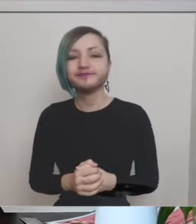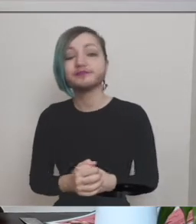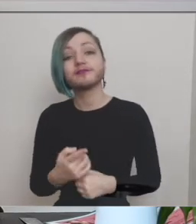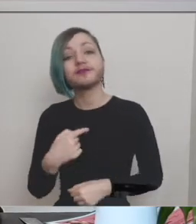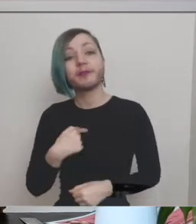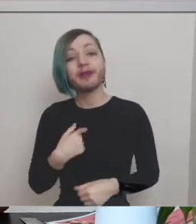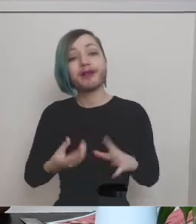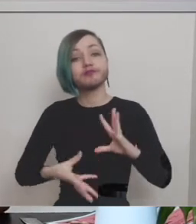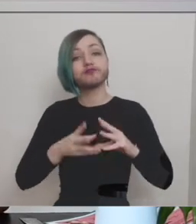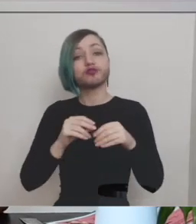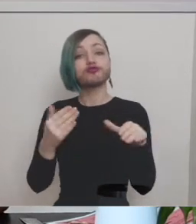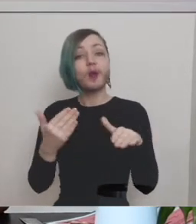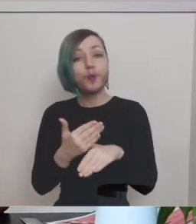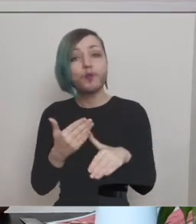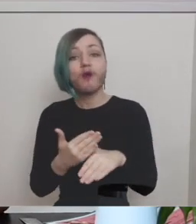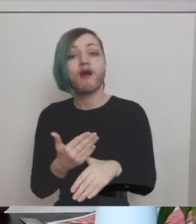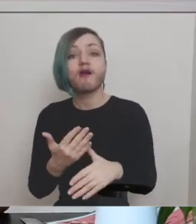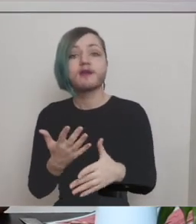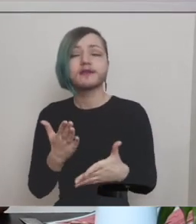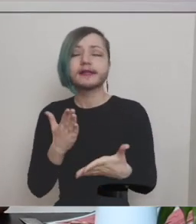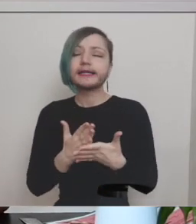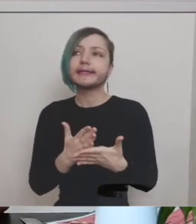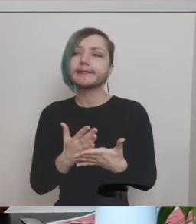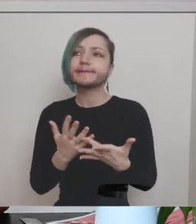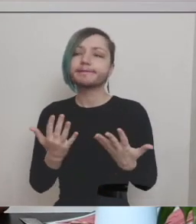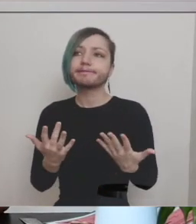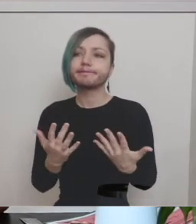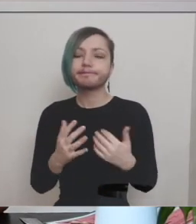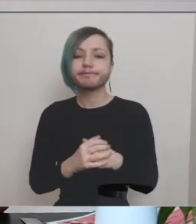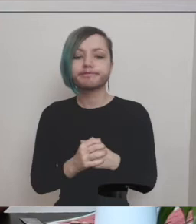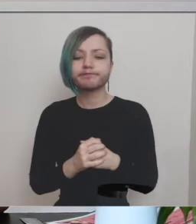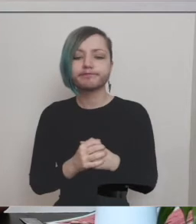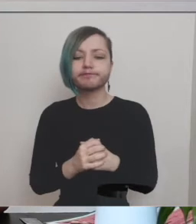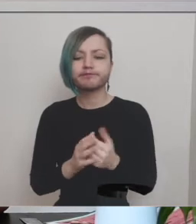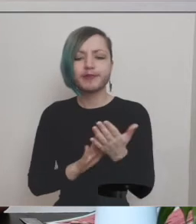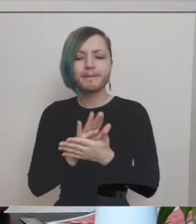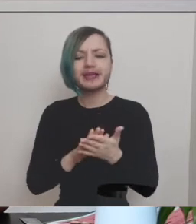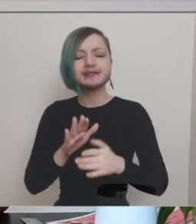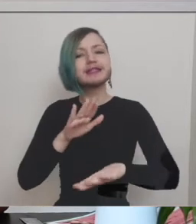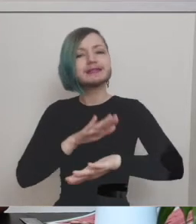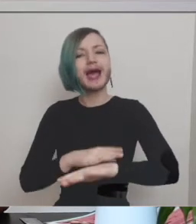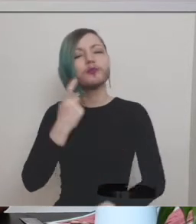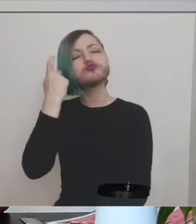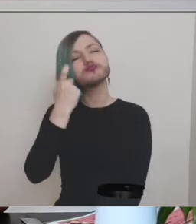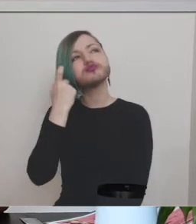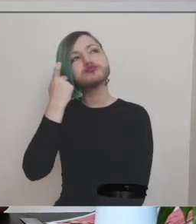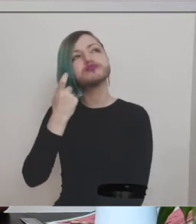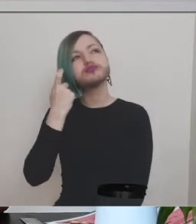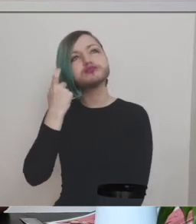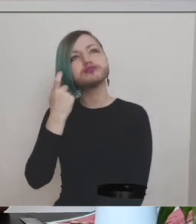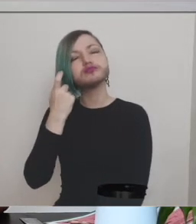the work actually gives me some headspace it gives me some time to reflect it helps